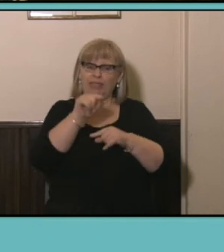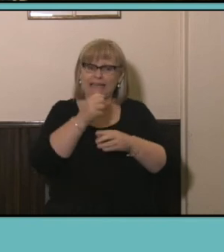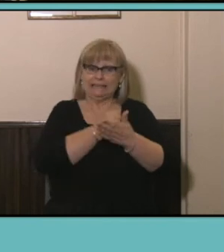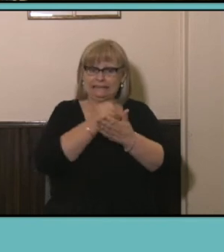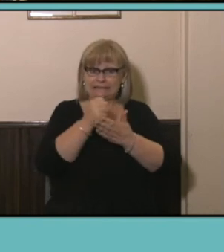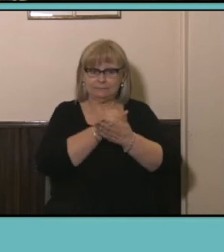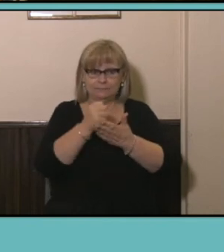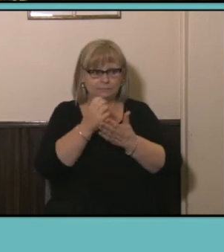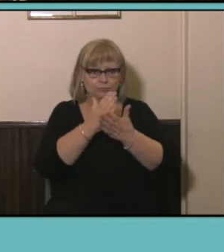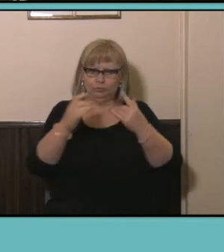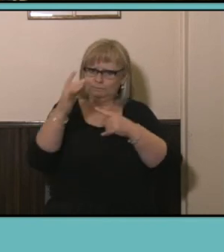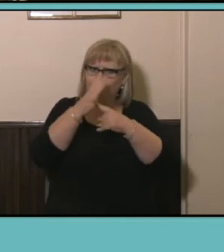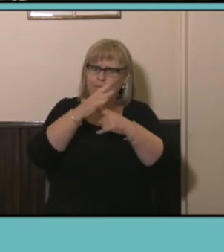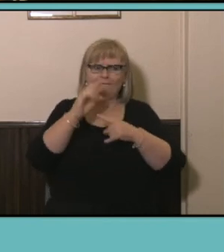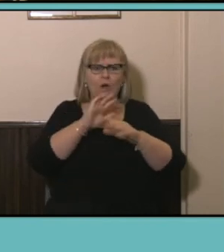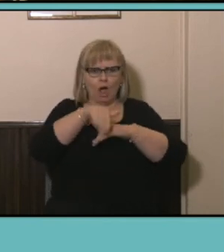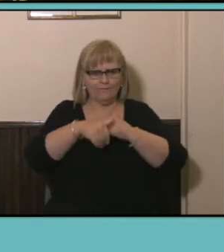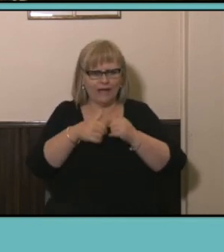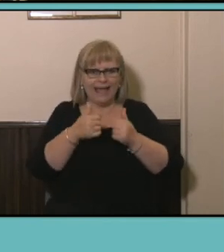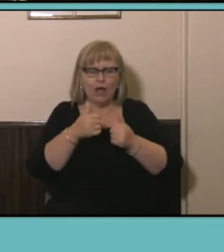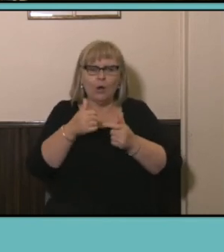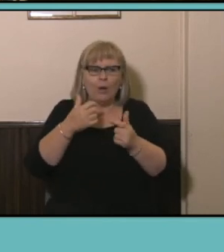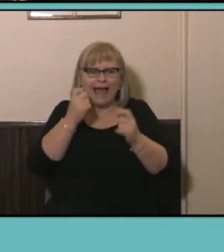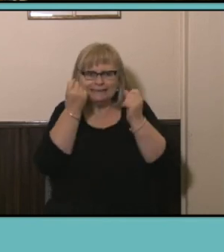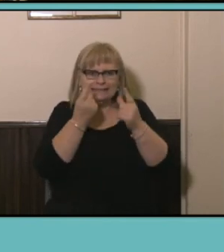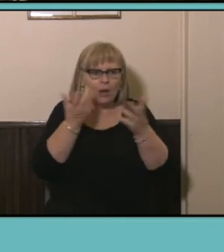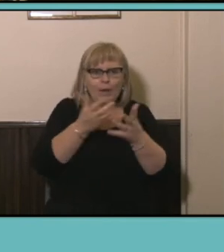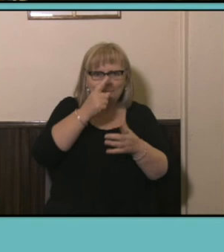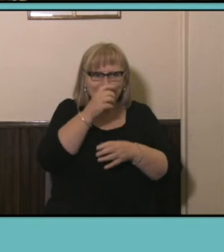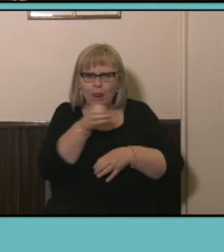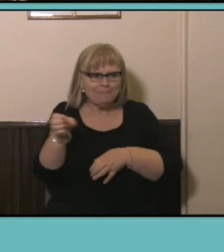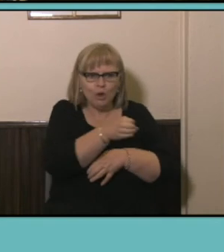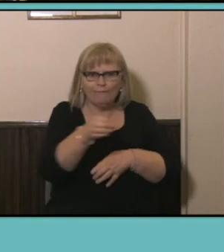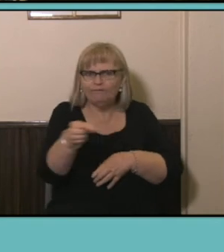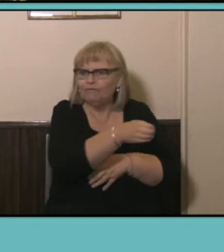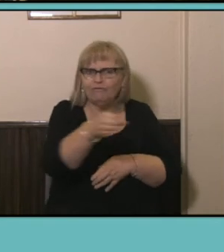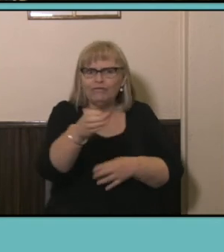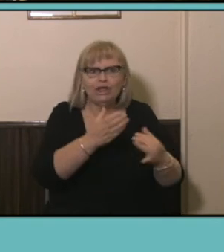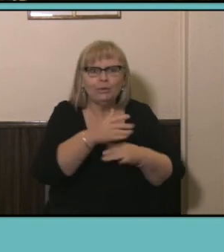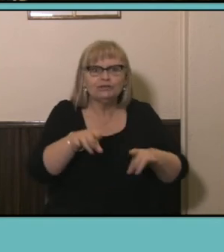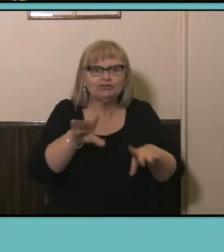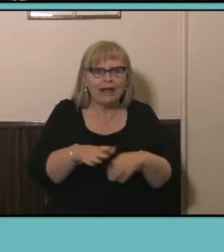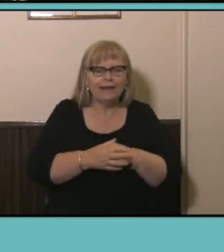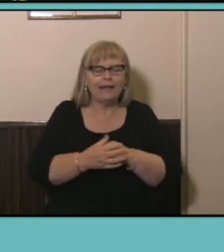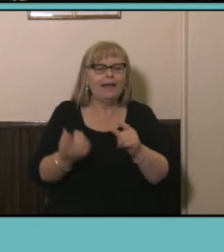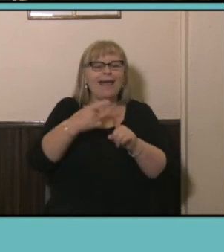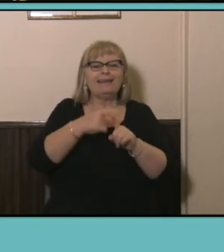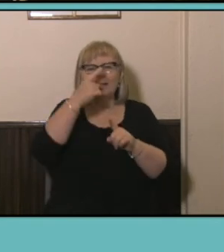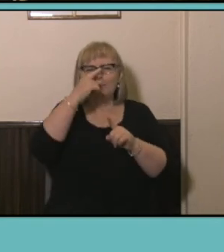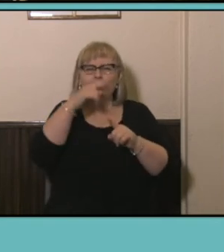critical for understanding internal migration within Australia and can tell us a lot about the population dynamics so I'm just going to give you a teaser